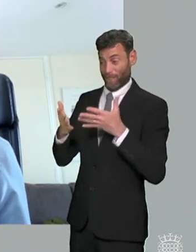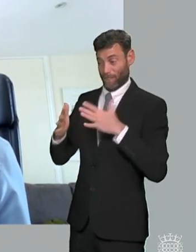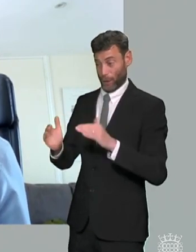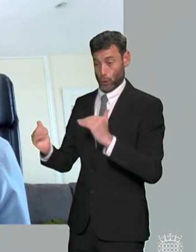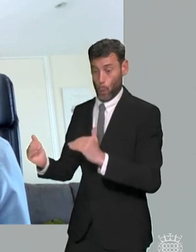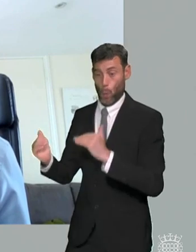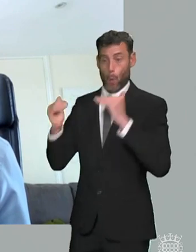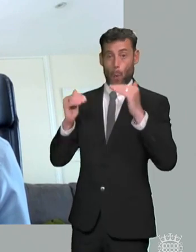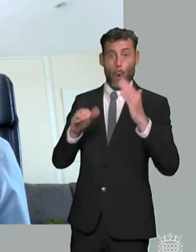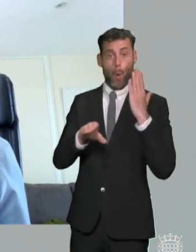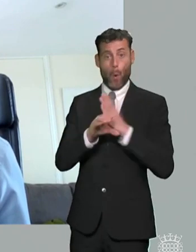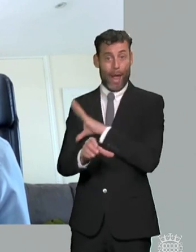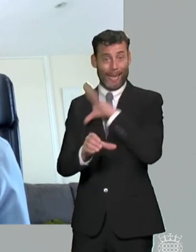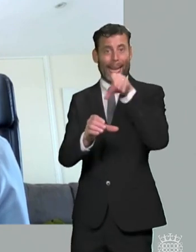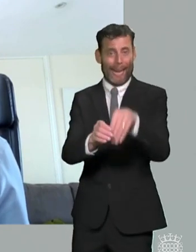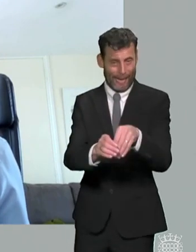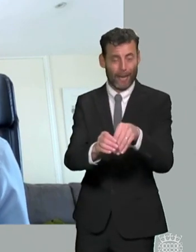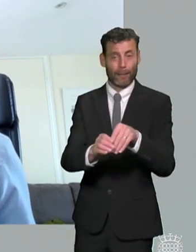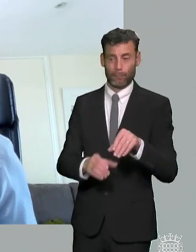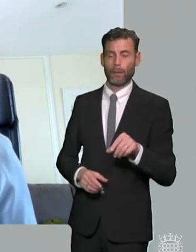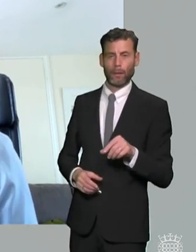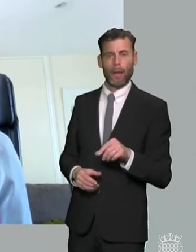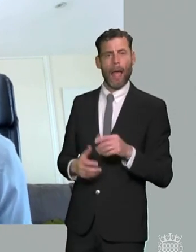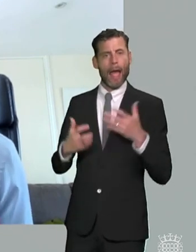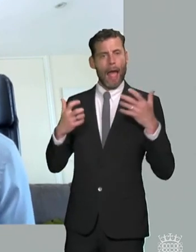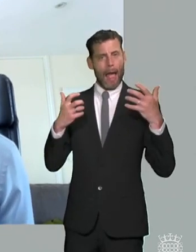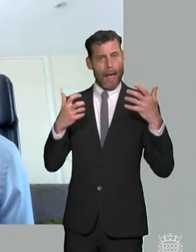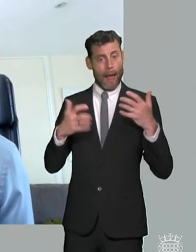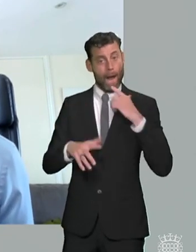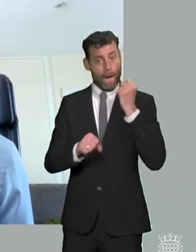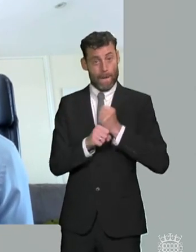may need to successfully enter employment and this is the support that the government can offer